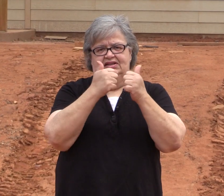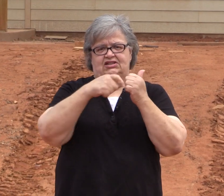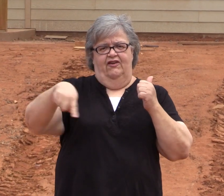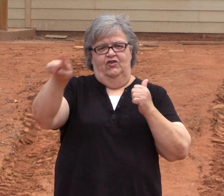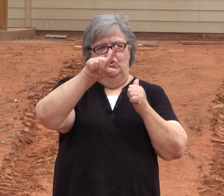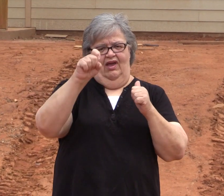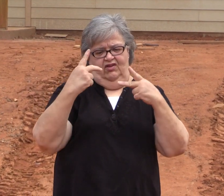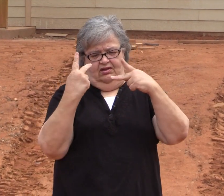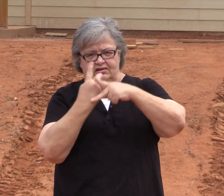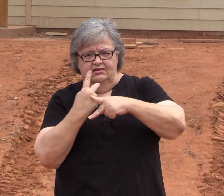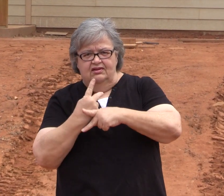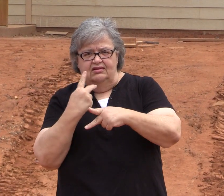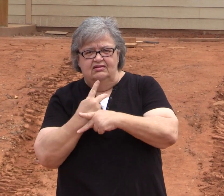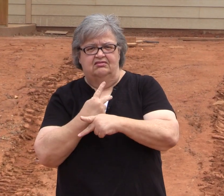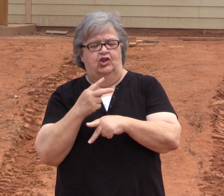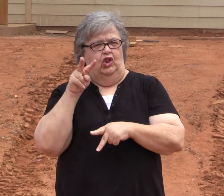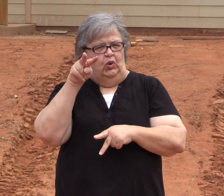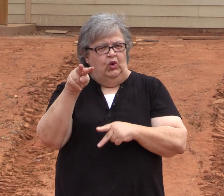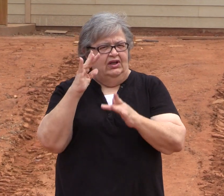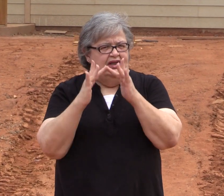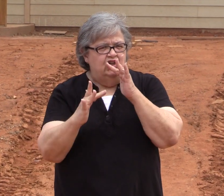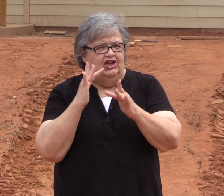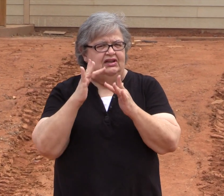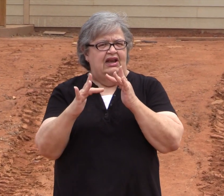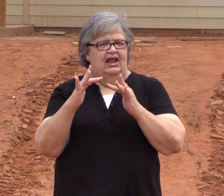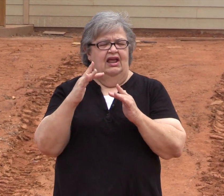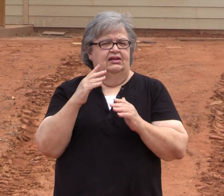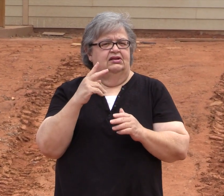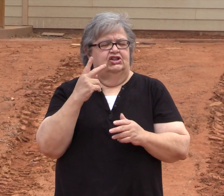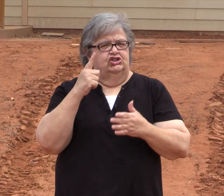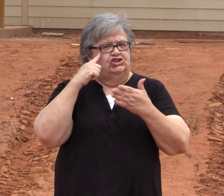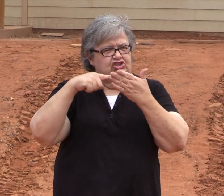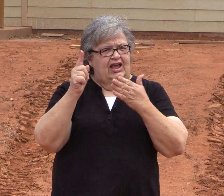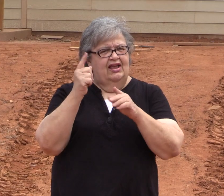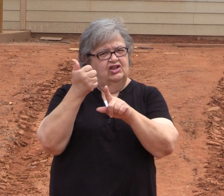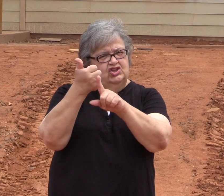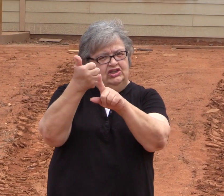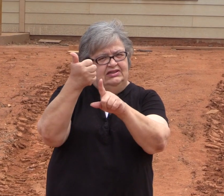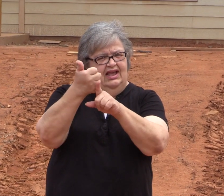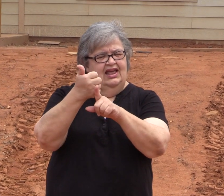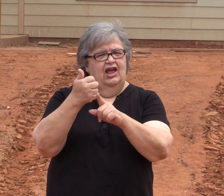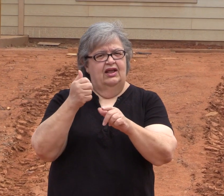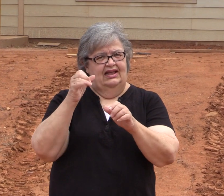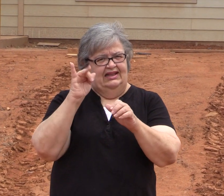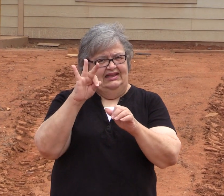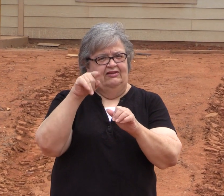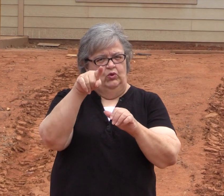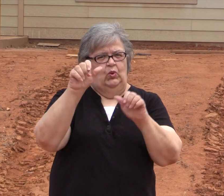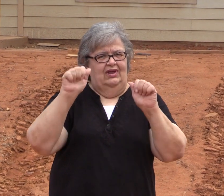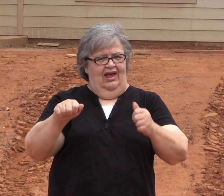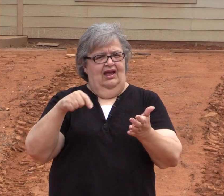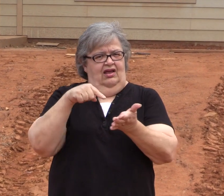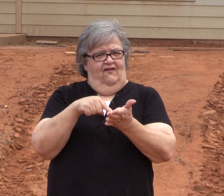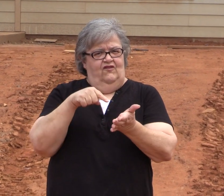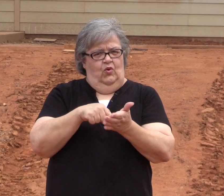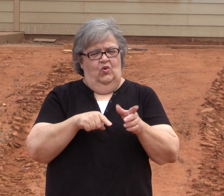Each of you will have to figure it out. Check out on internet. Check yourself and see if you can afford the rental here.